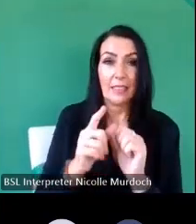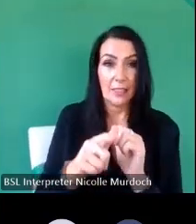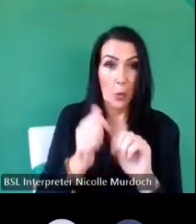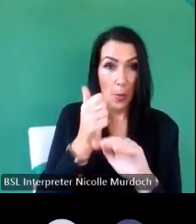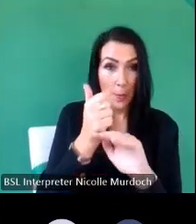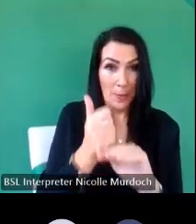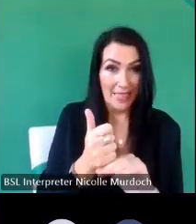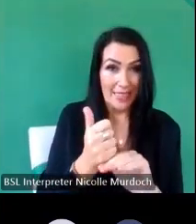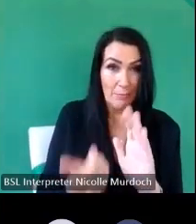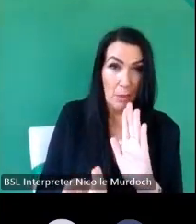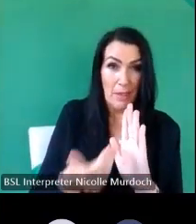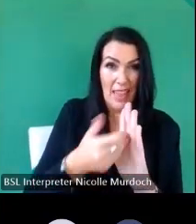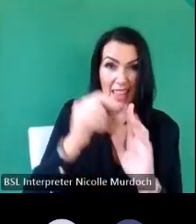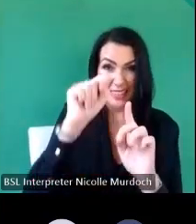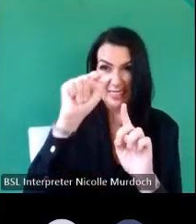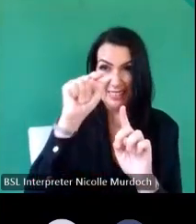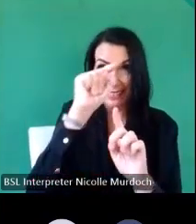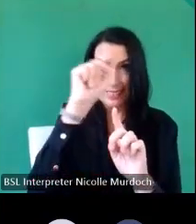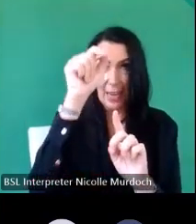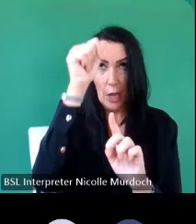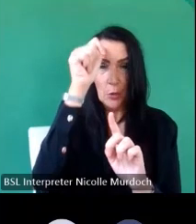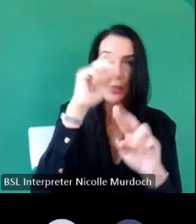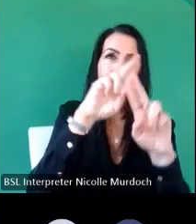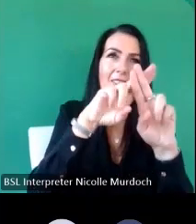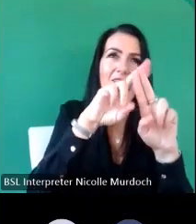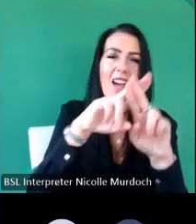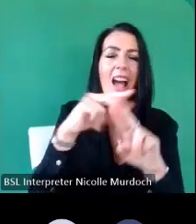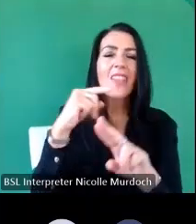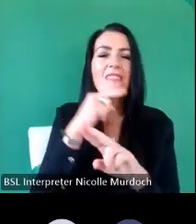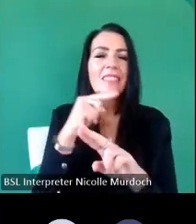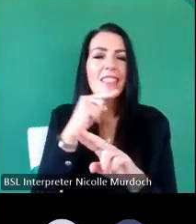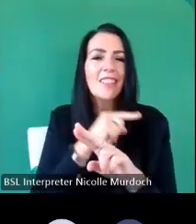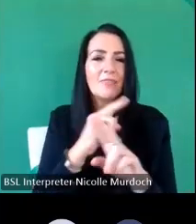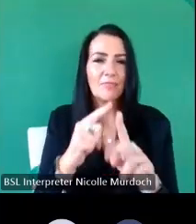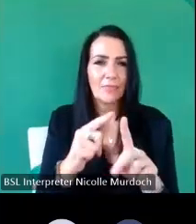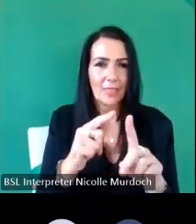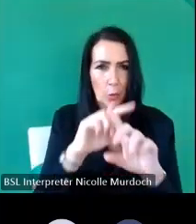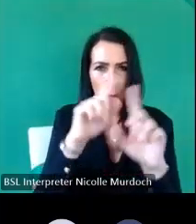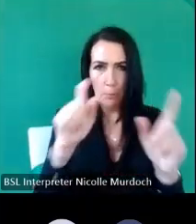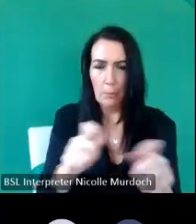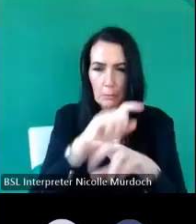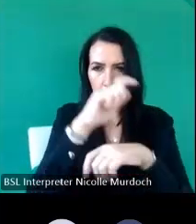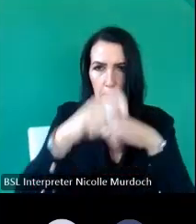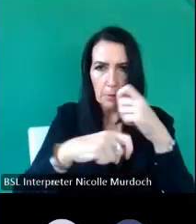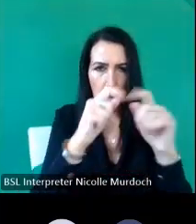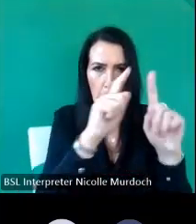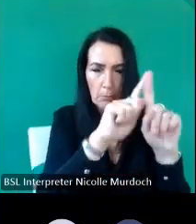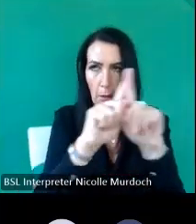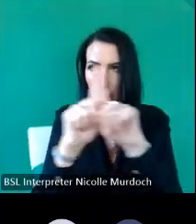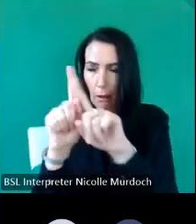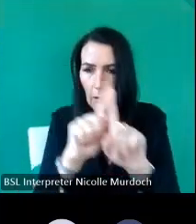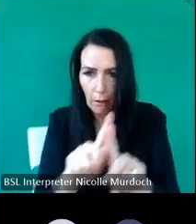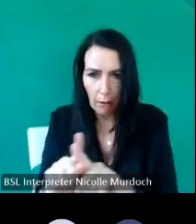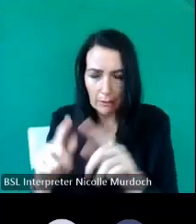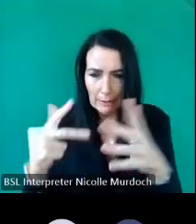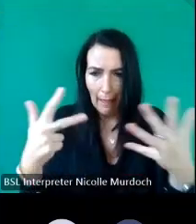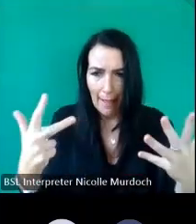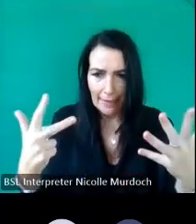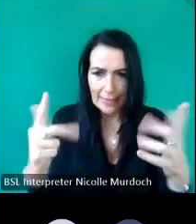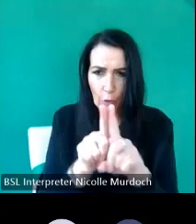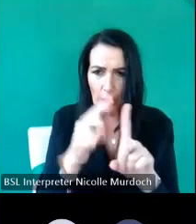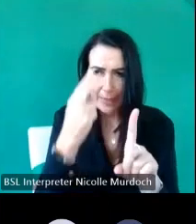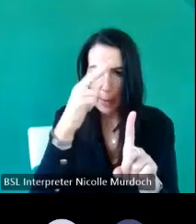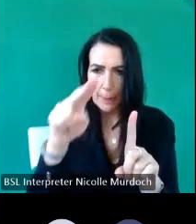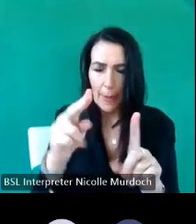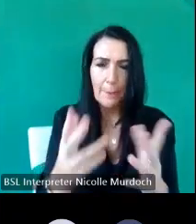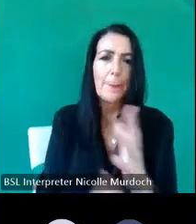some lines and we end up with with another eight seven different Masons marks um so it really is